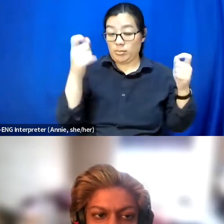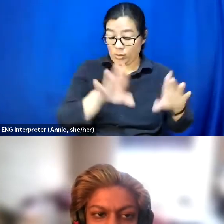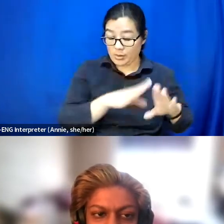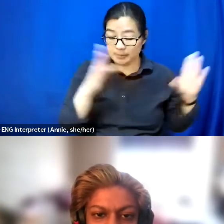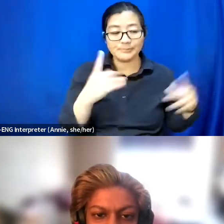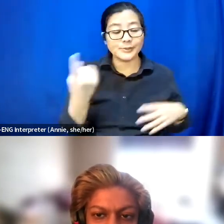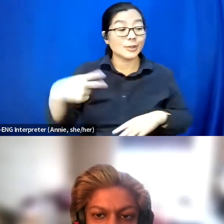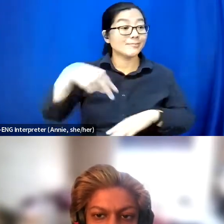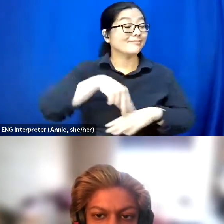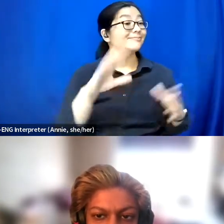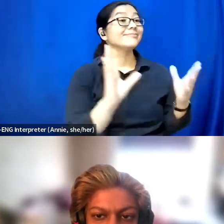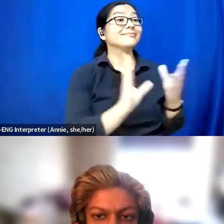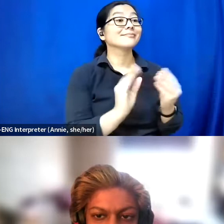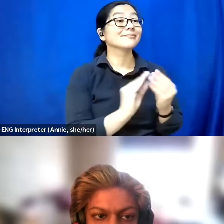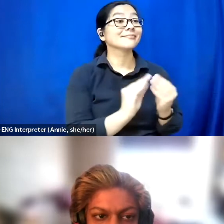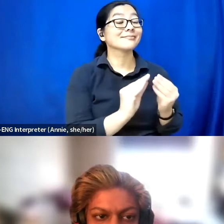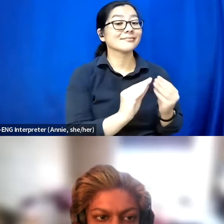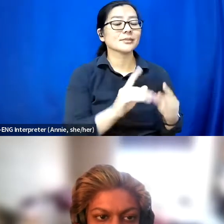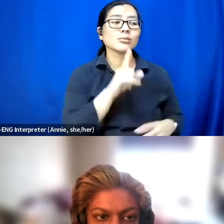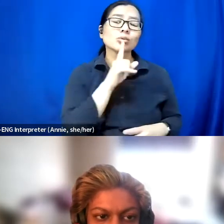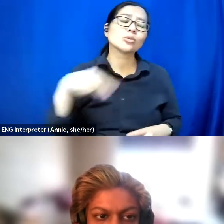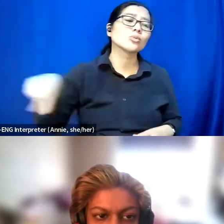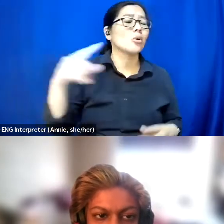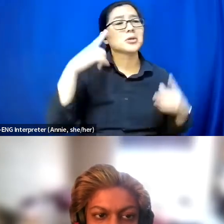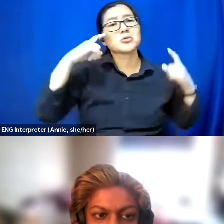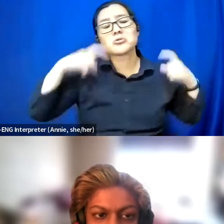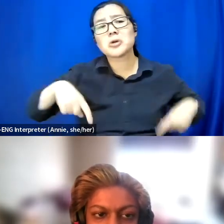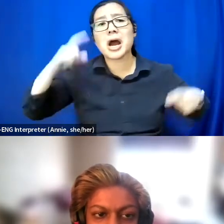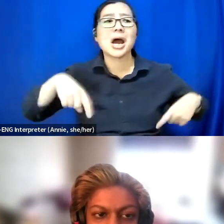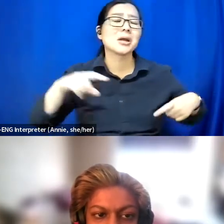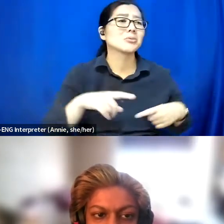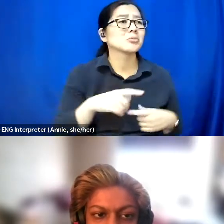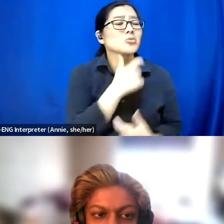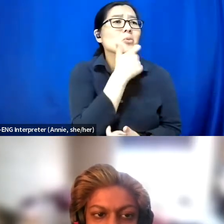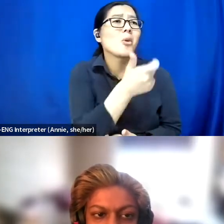And they said I'm sure that you're all going to be crying when you watch these athletes.